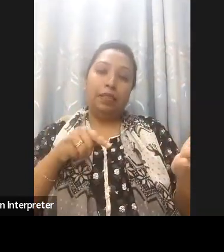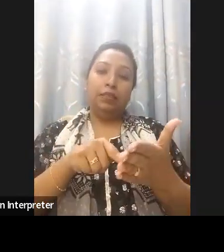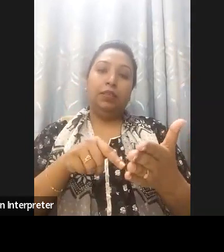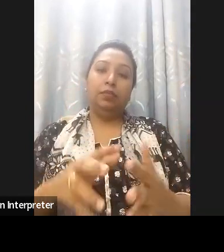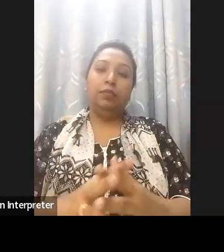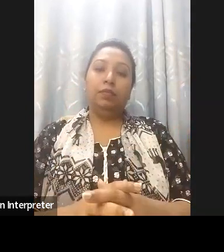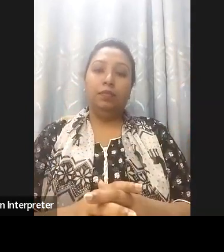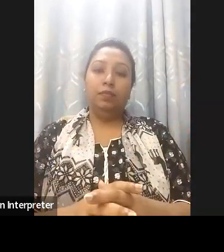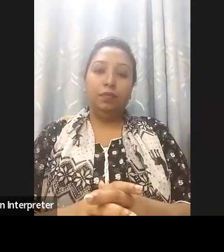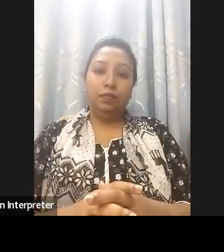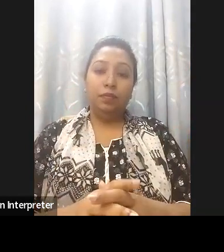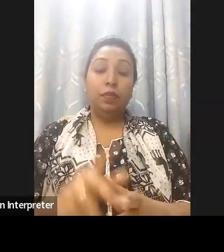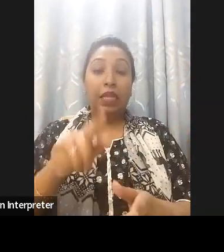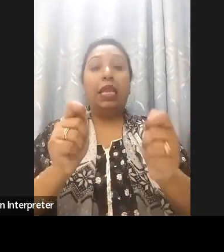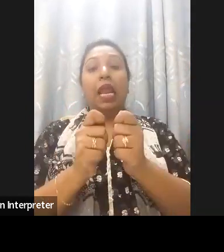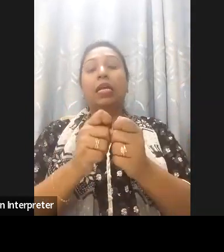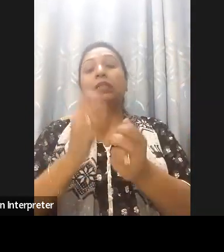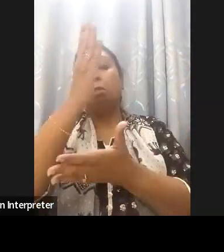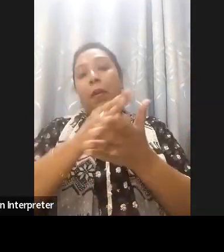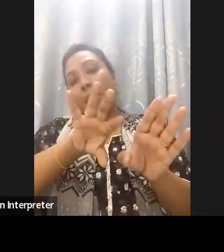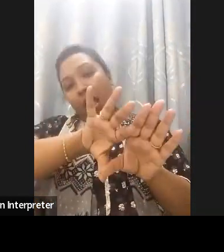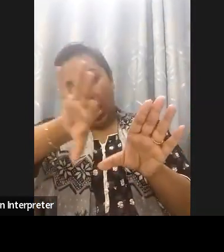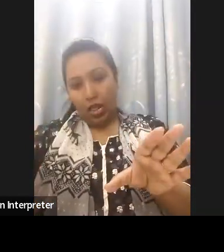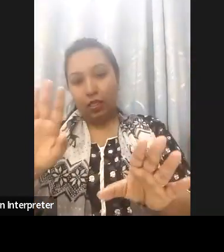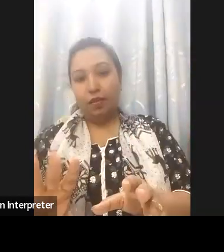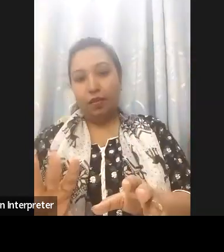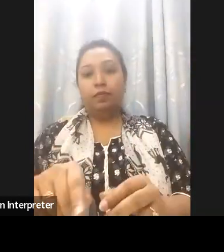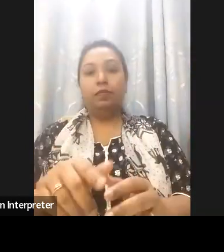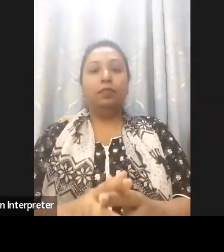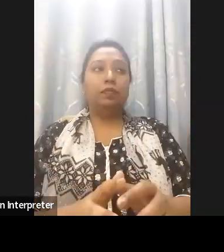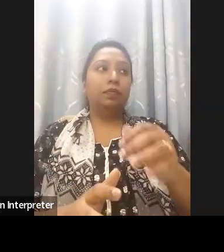with governments and cities, the Country Advisory but you've met